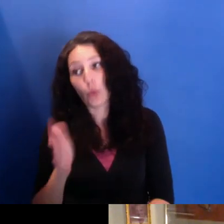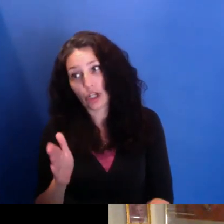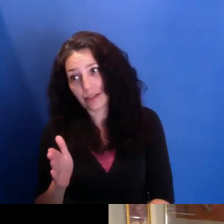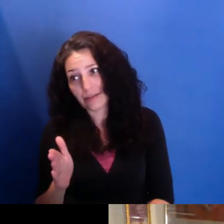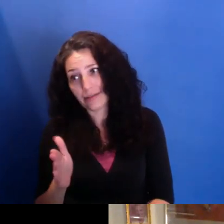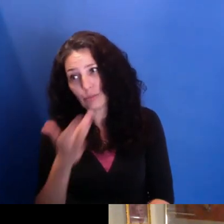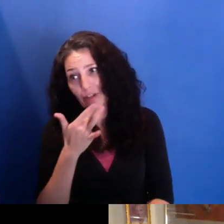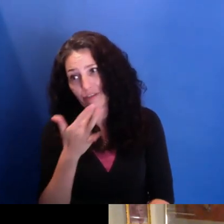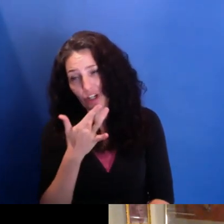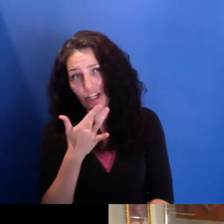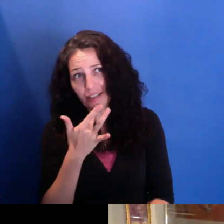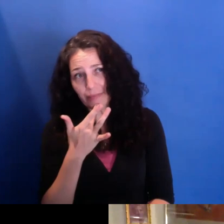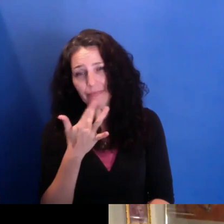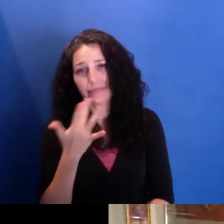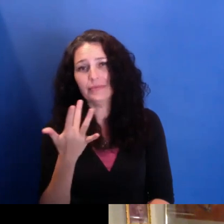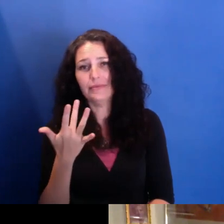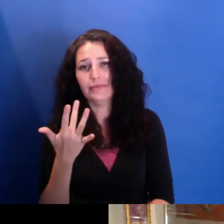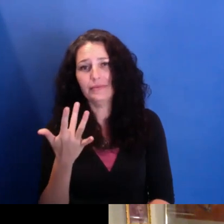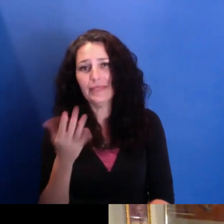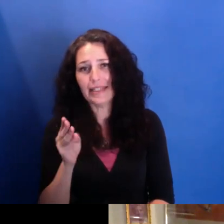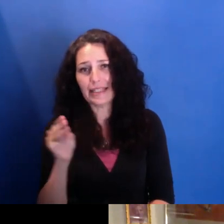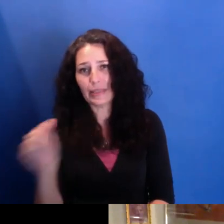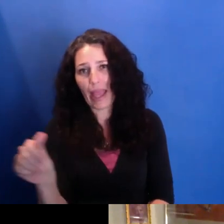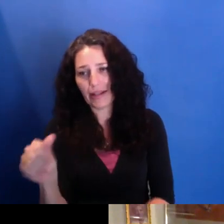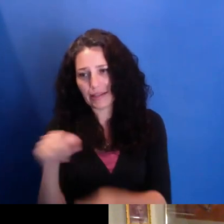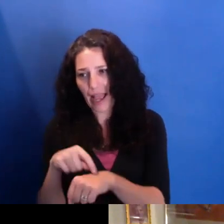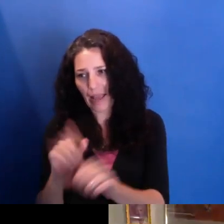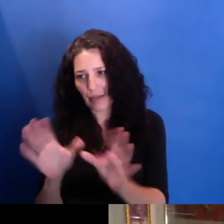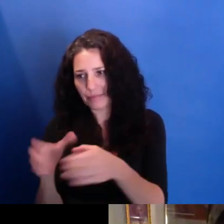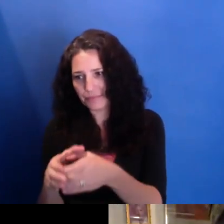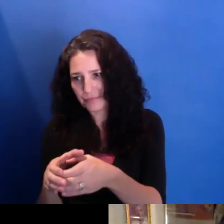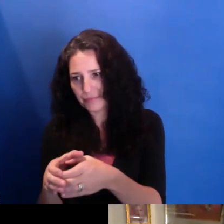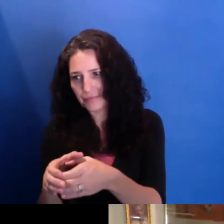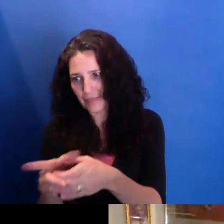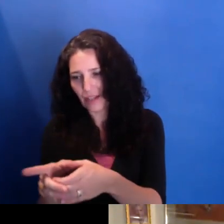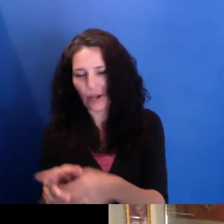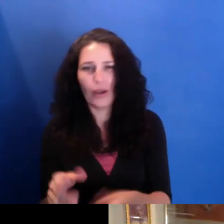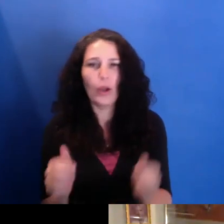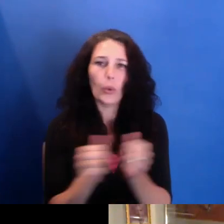with my collaborators on these initiatives with both the Newarkive and the New Negress Film Collective,